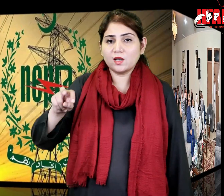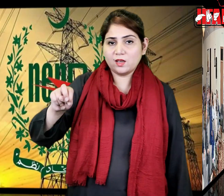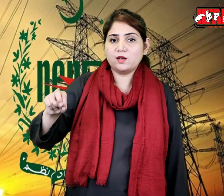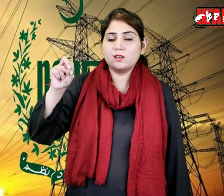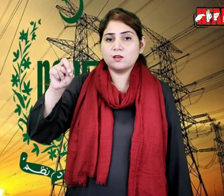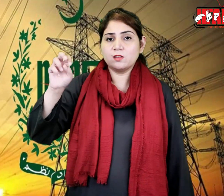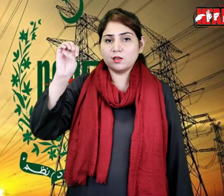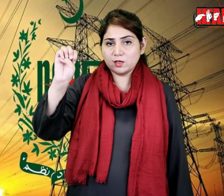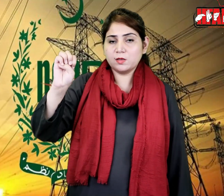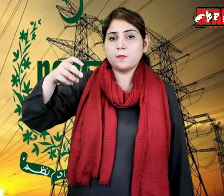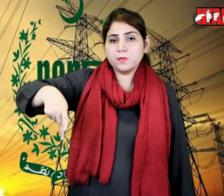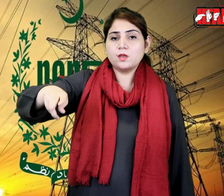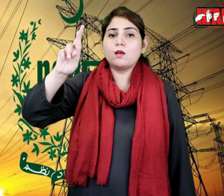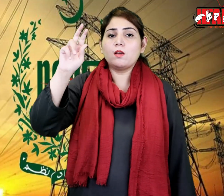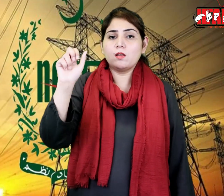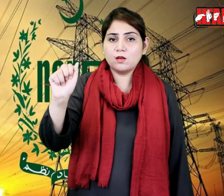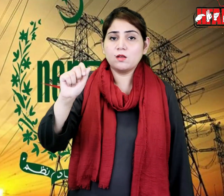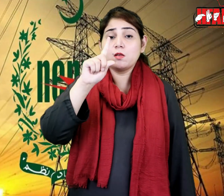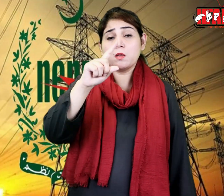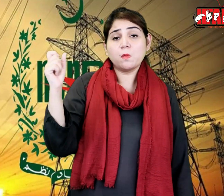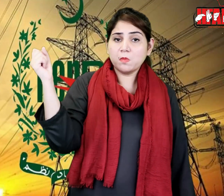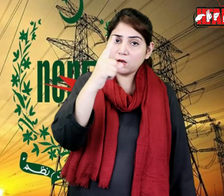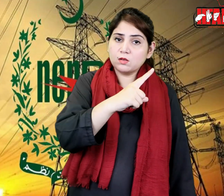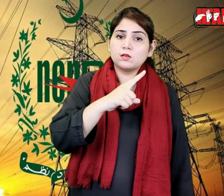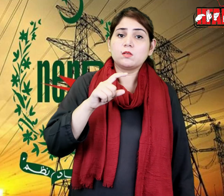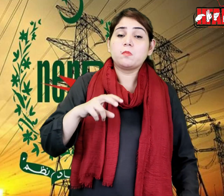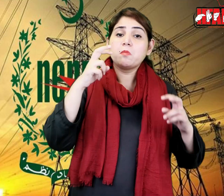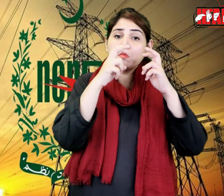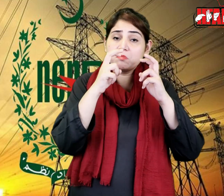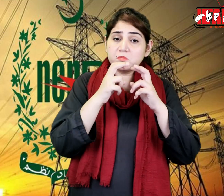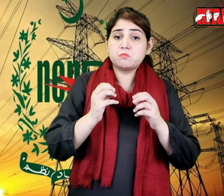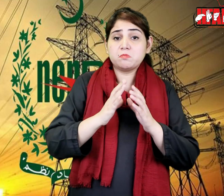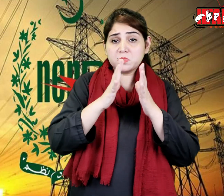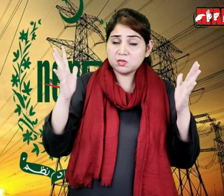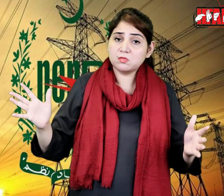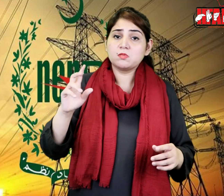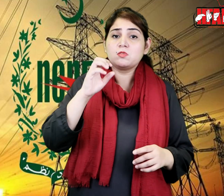NEPRA approved increasing the electricity price by 4 rupees 34 paise per unit for one month.